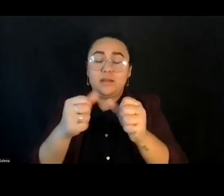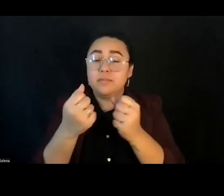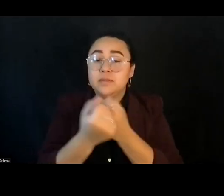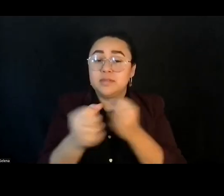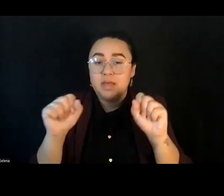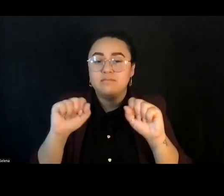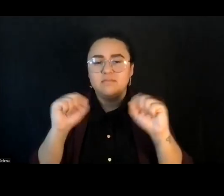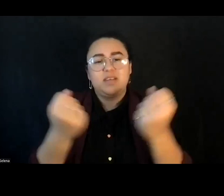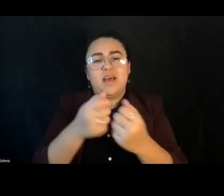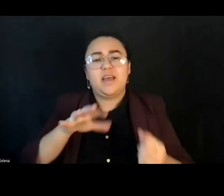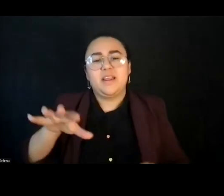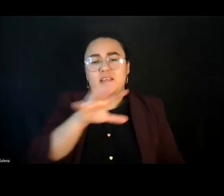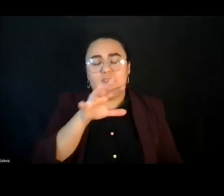a more equitable world.